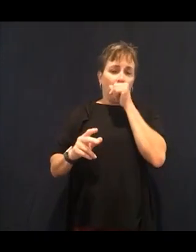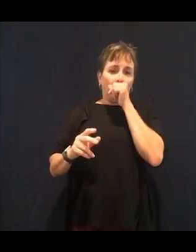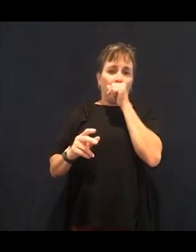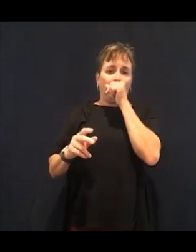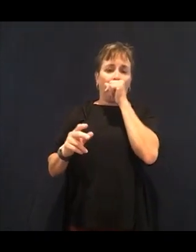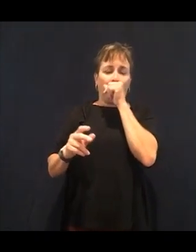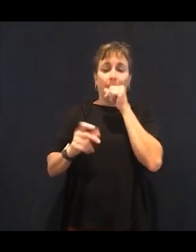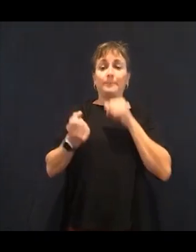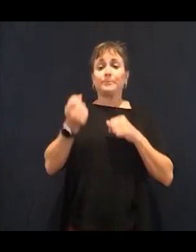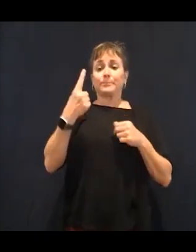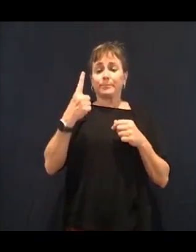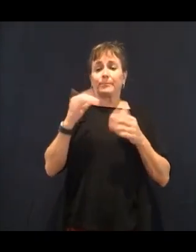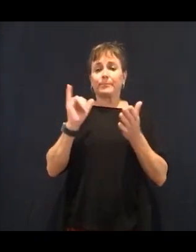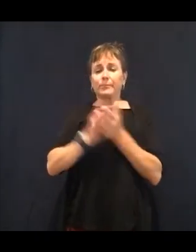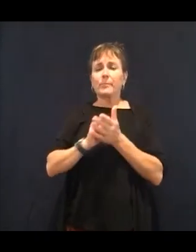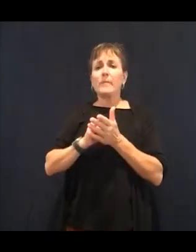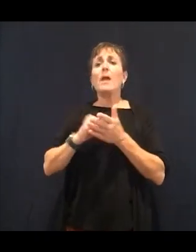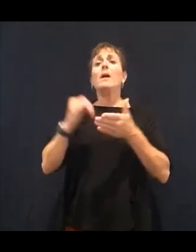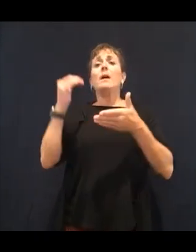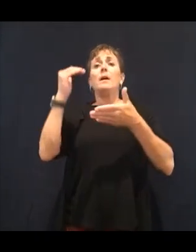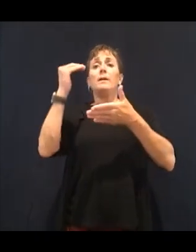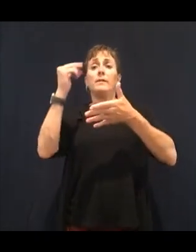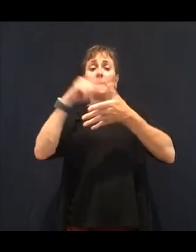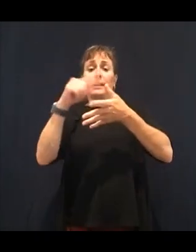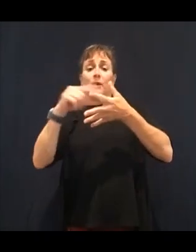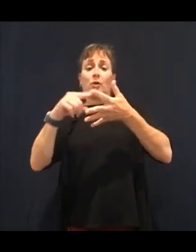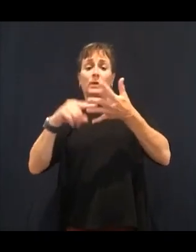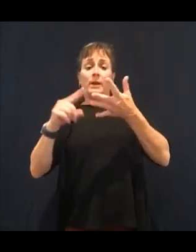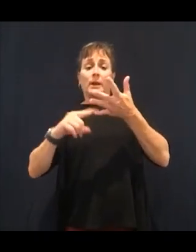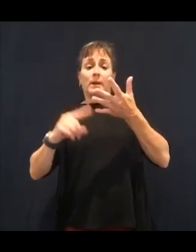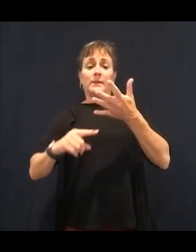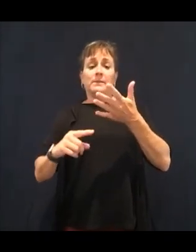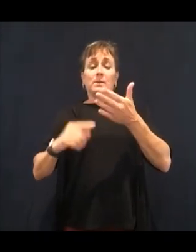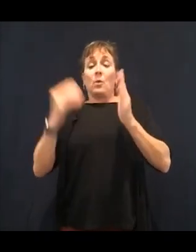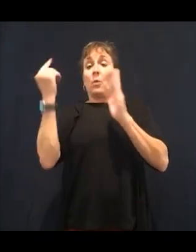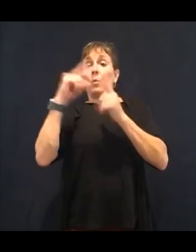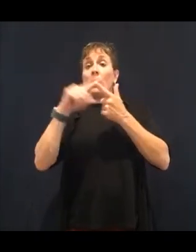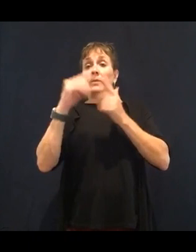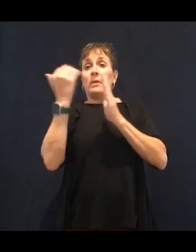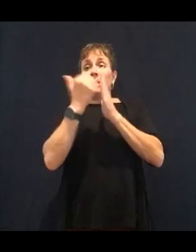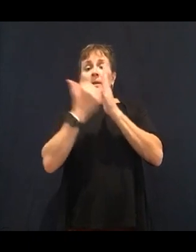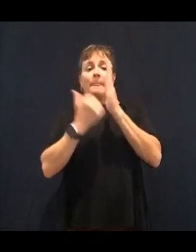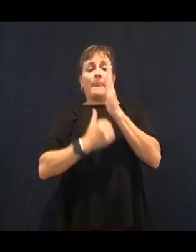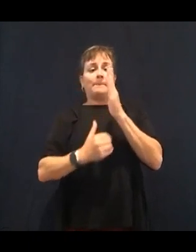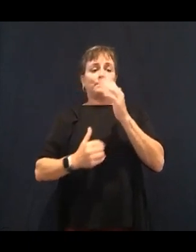to the lowest. So your first five ingredients, if sugar is one